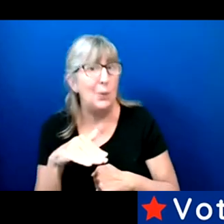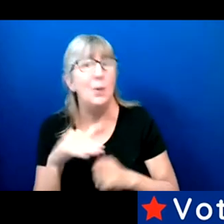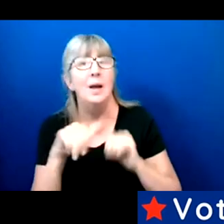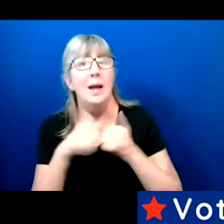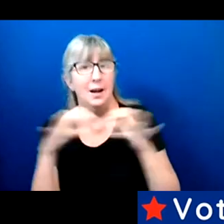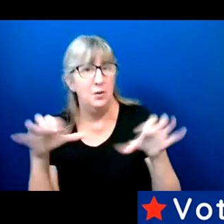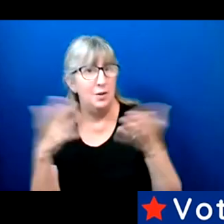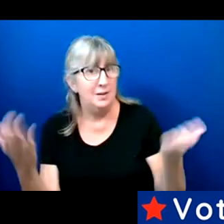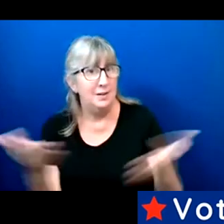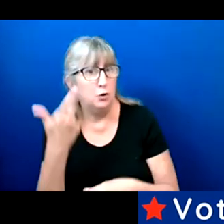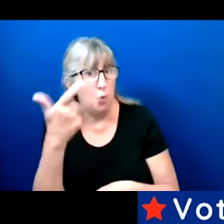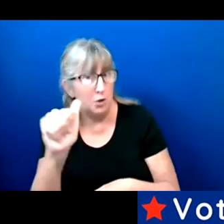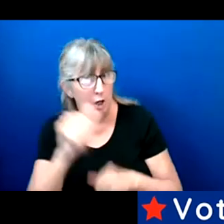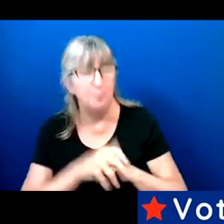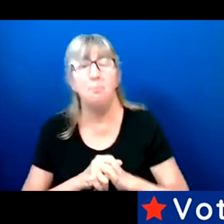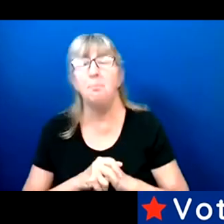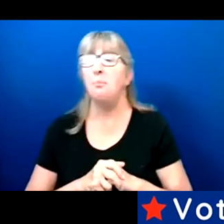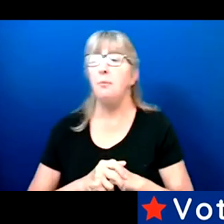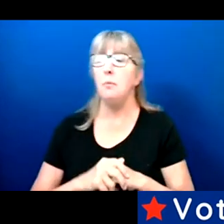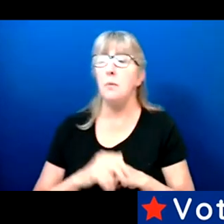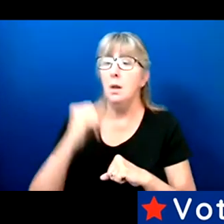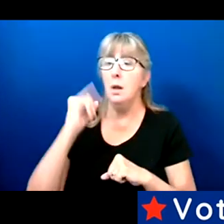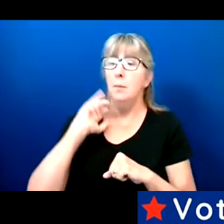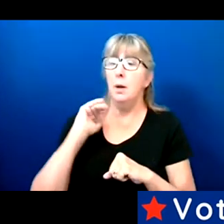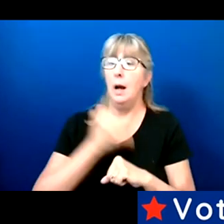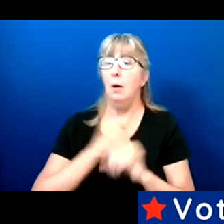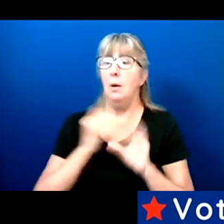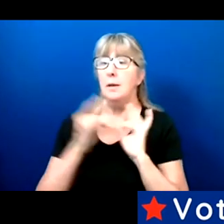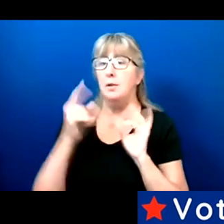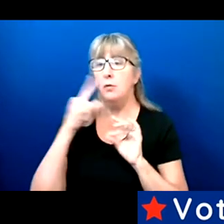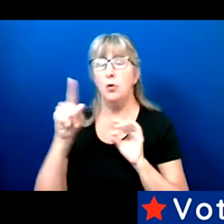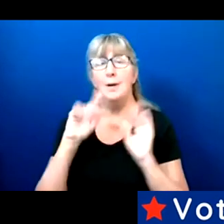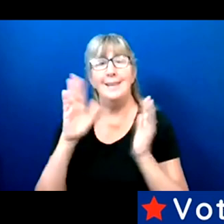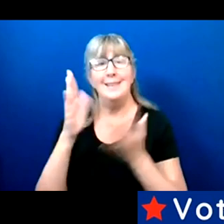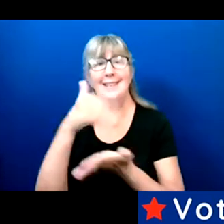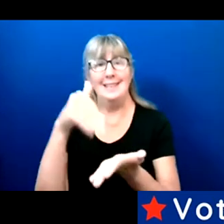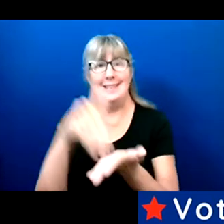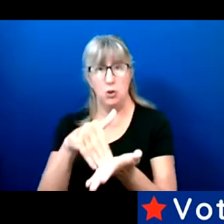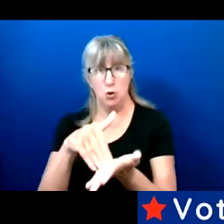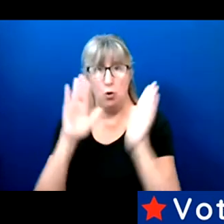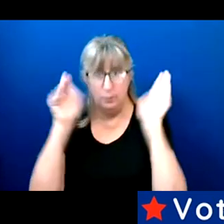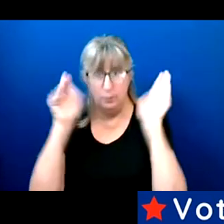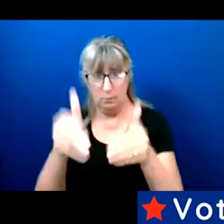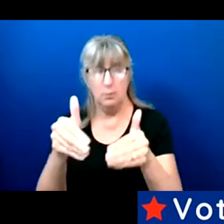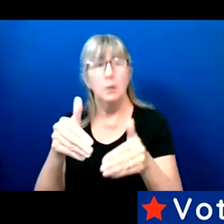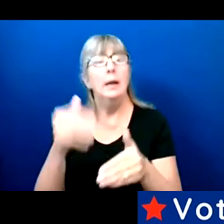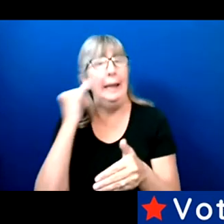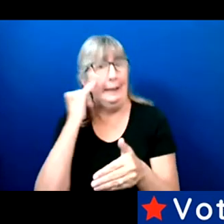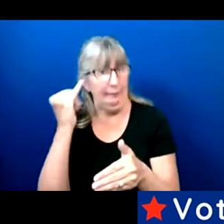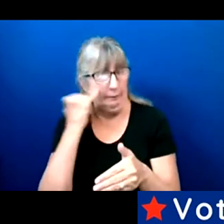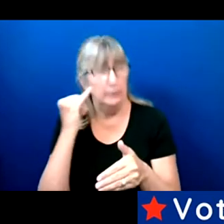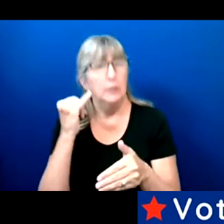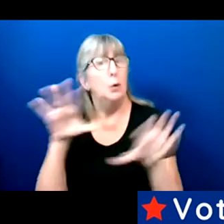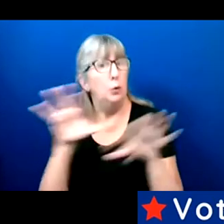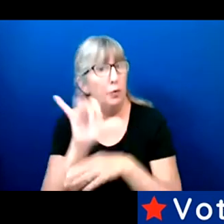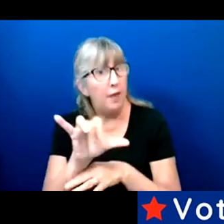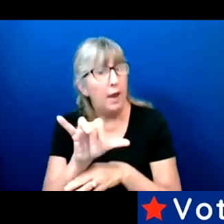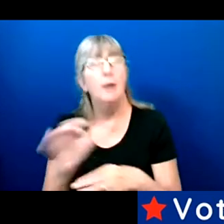But if our messaging is more central, I think we would have a better chance, because every